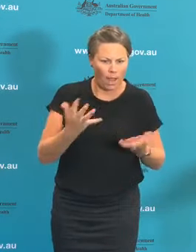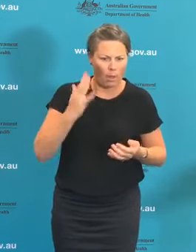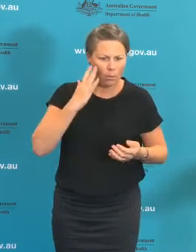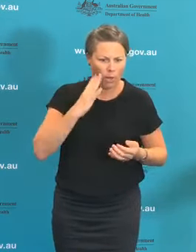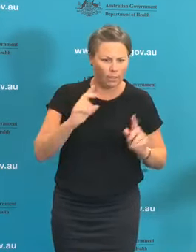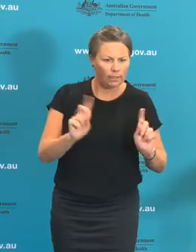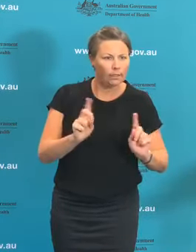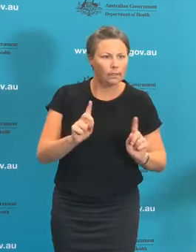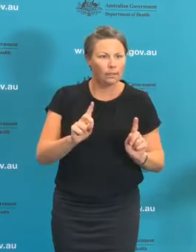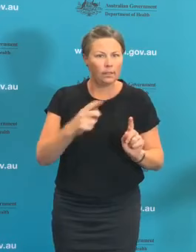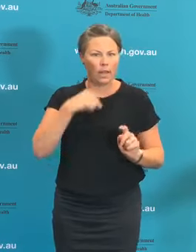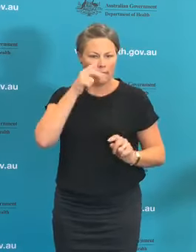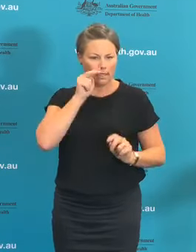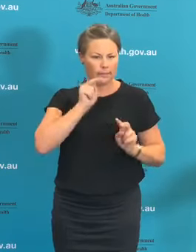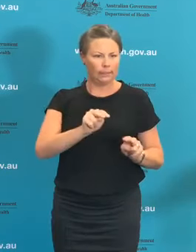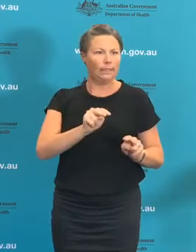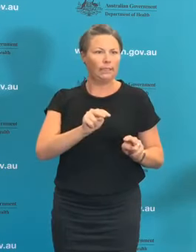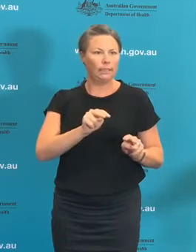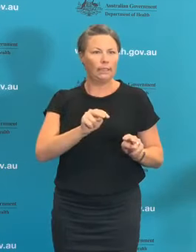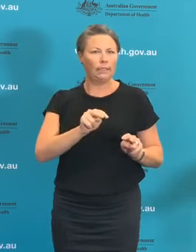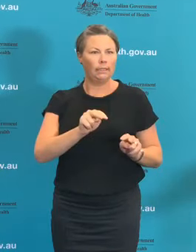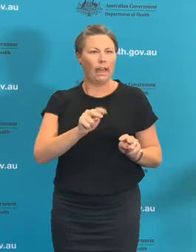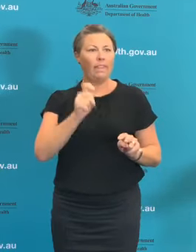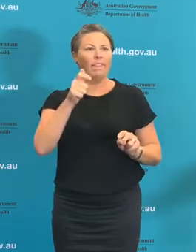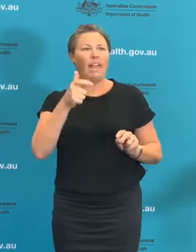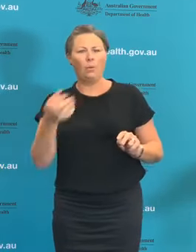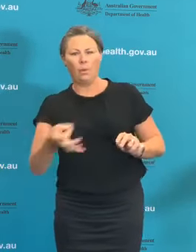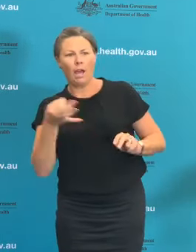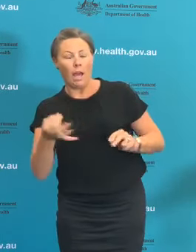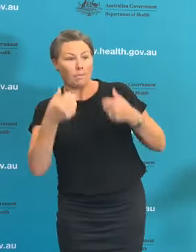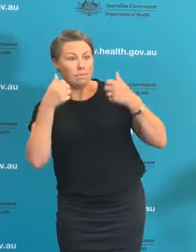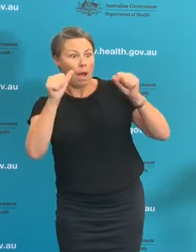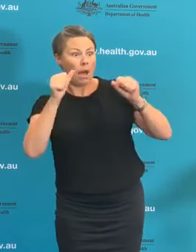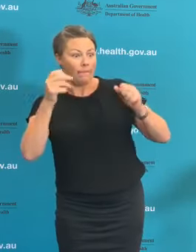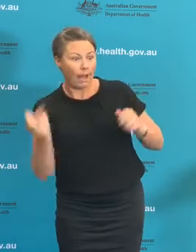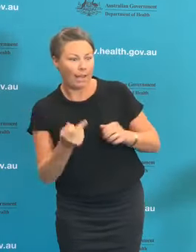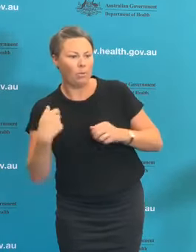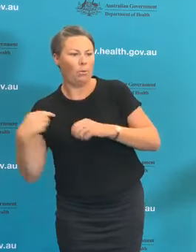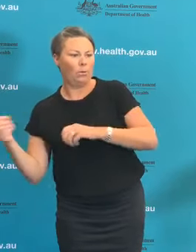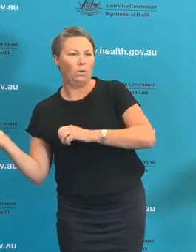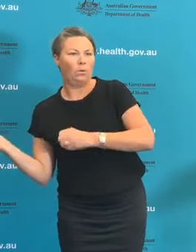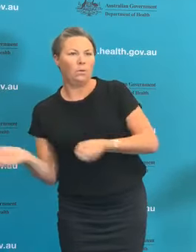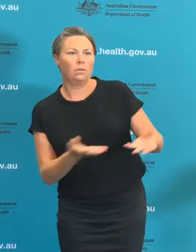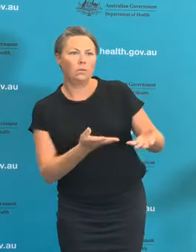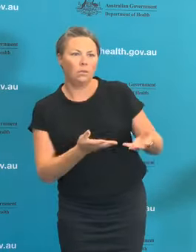will allow us to see how many patients in real-time have COVID-19, are on